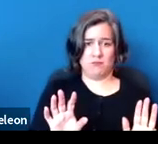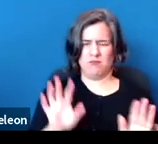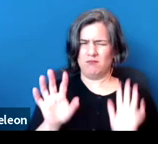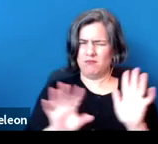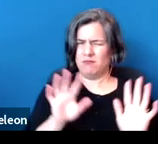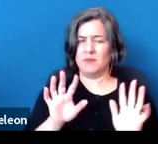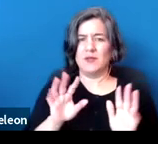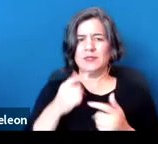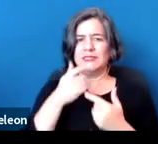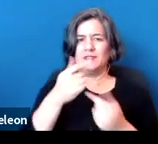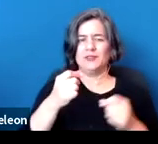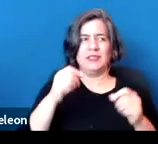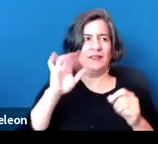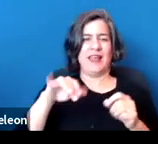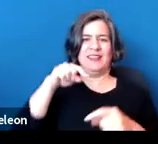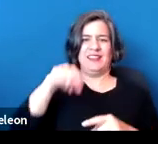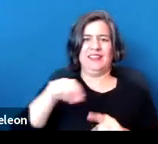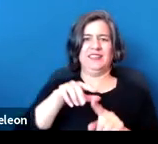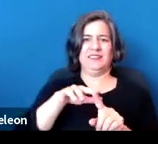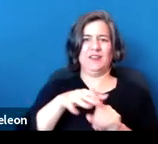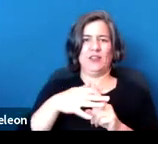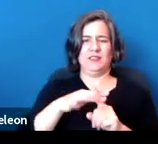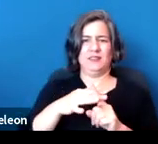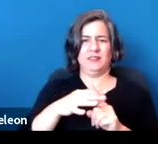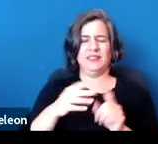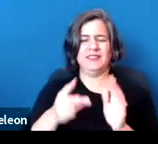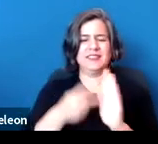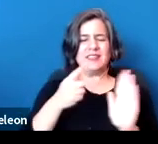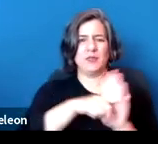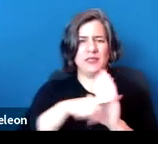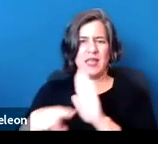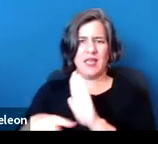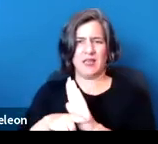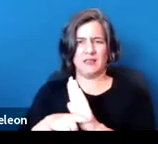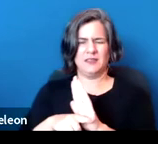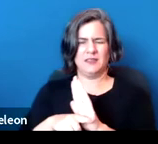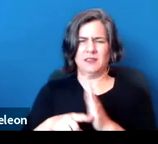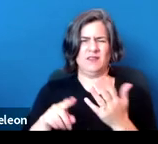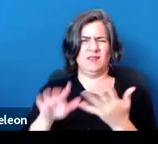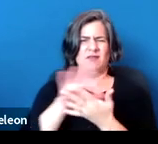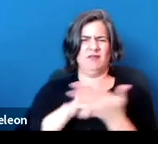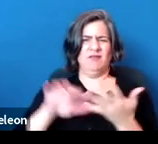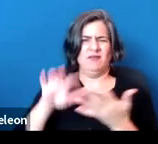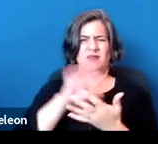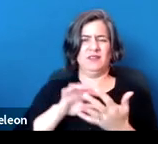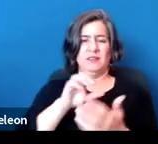in the Americans with Disabilities Act. So there's a provision of the ADA in the Miscellaneous title.